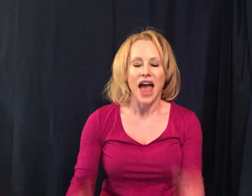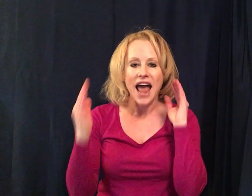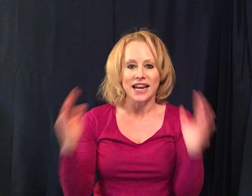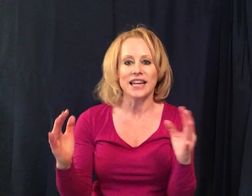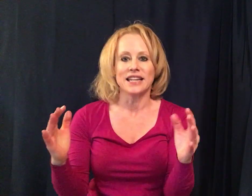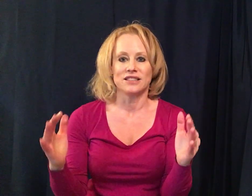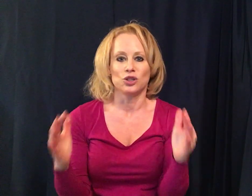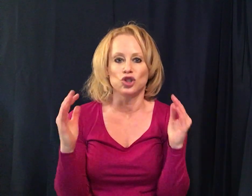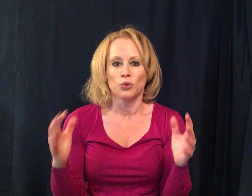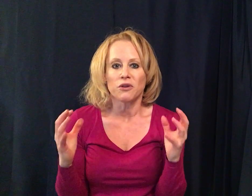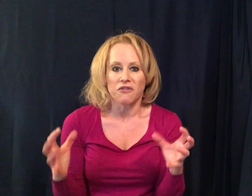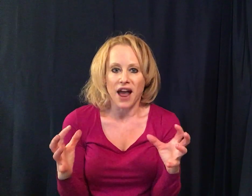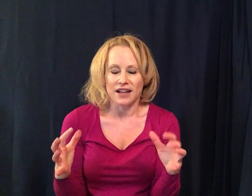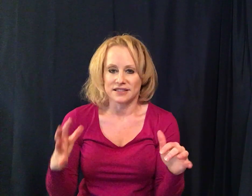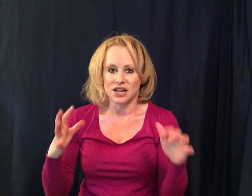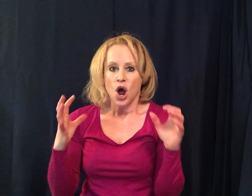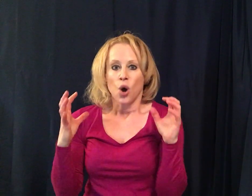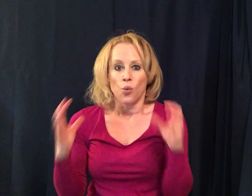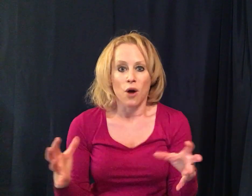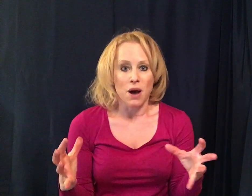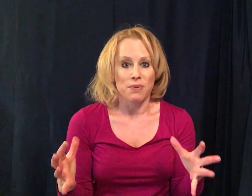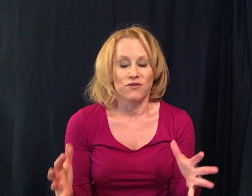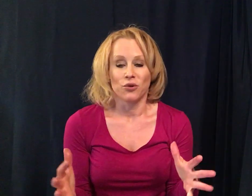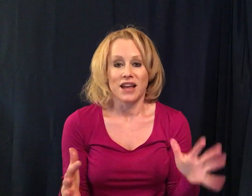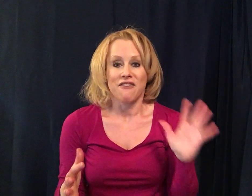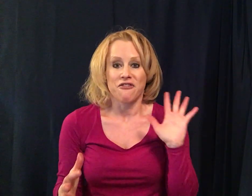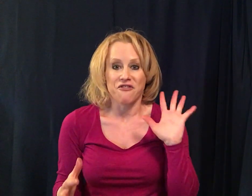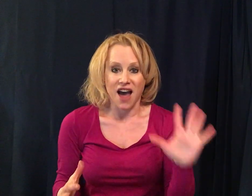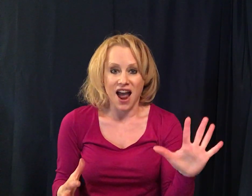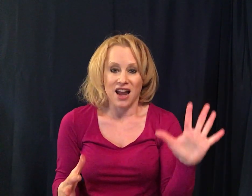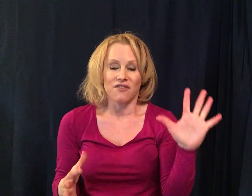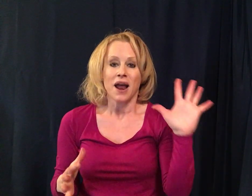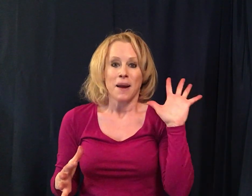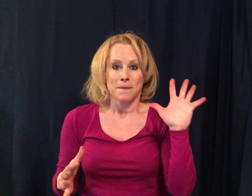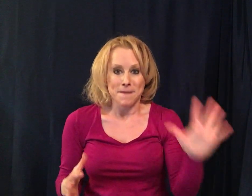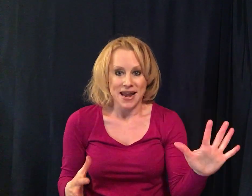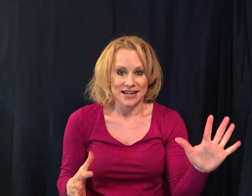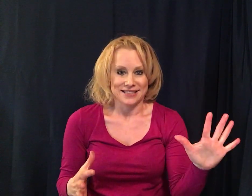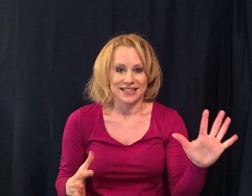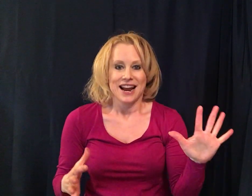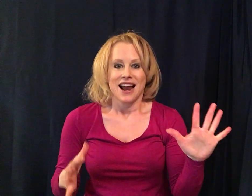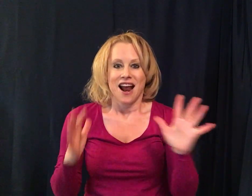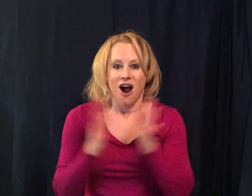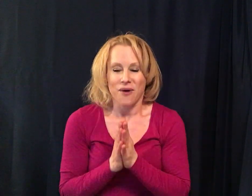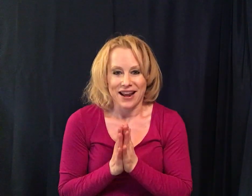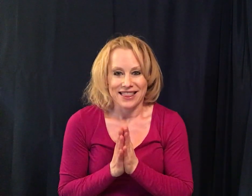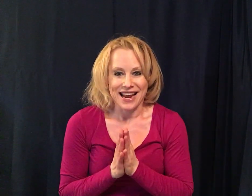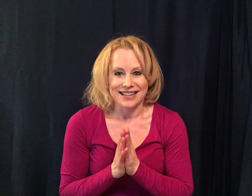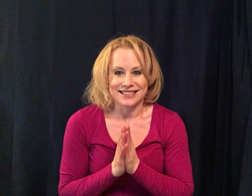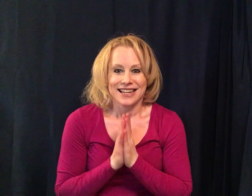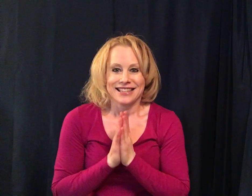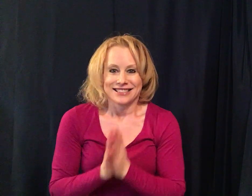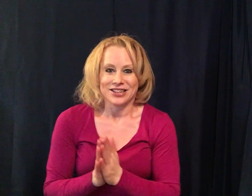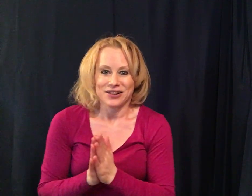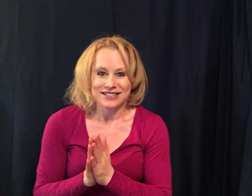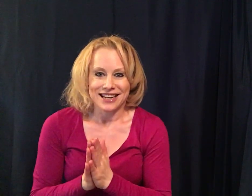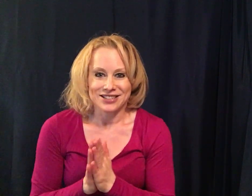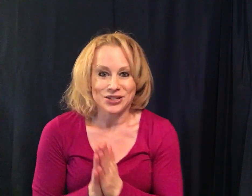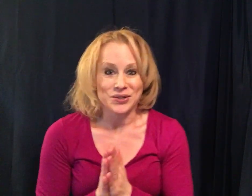is a super-fast warmup if you only have five minutes all right thanks see you on stage soon